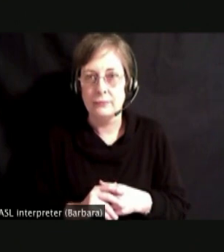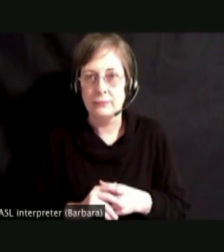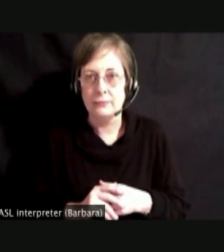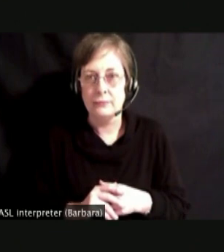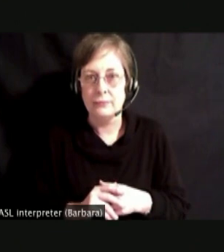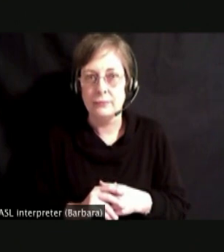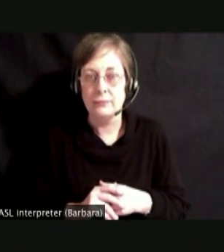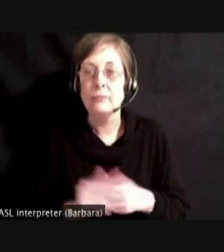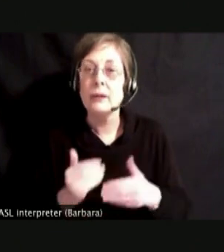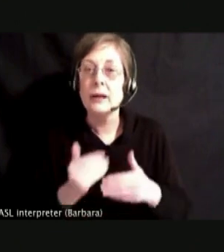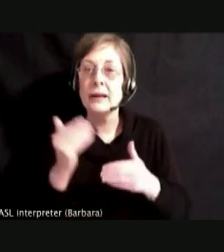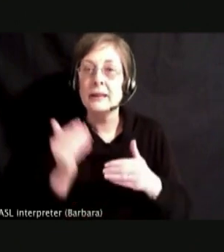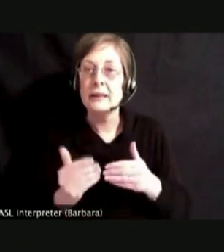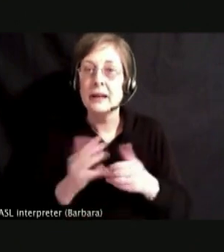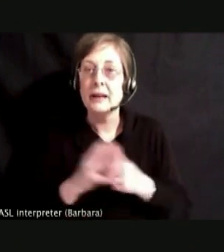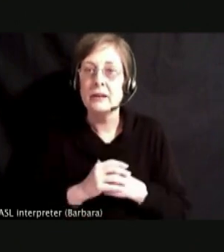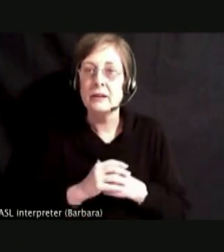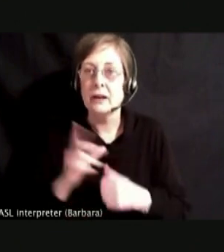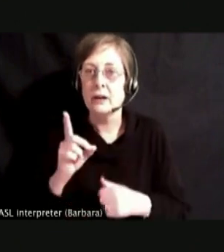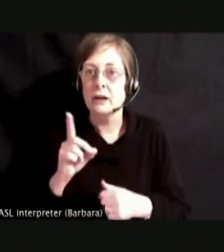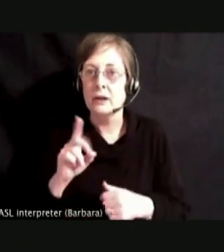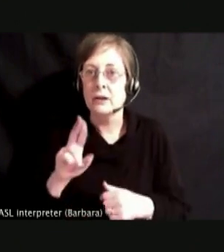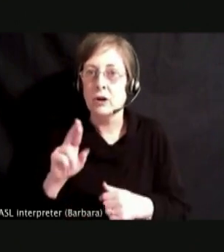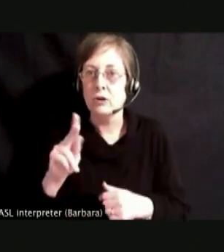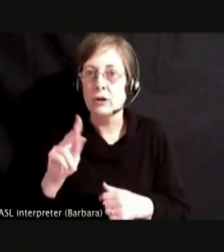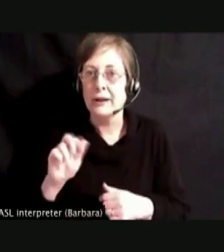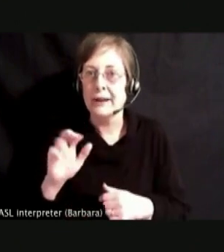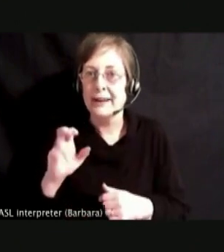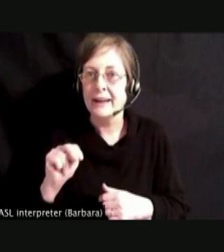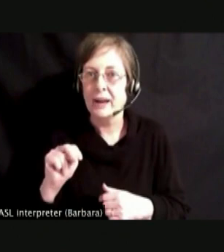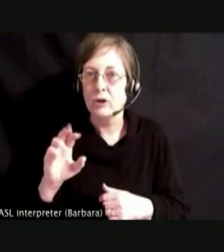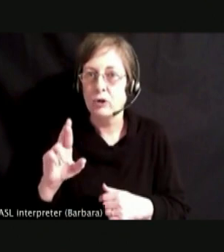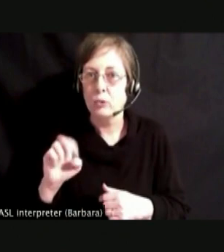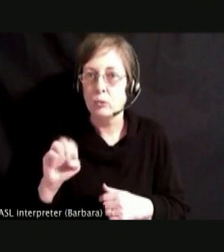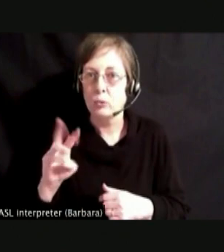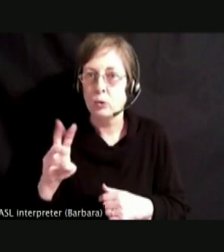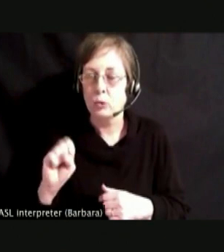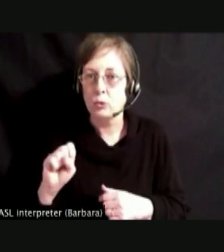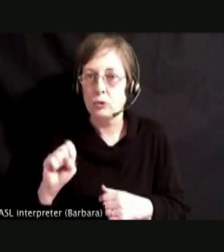NEXT YOU'RE GOING TO HAVE DOCTOR KAREN CRUZ AND WAS MS. LAURA MITCHELL WHO WILL BE FACILITATING OUR PANEL.